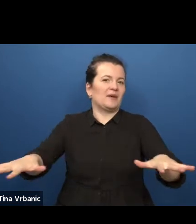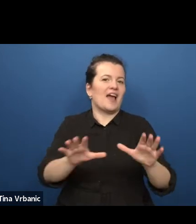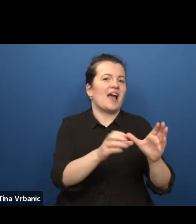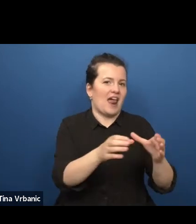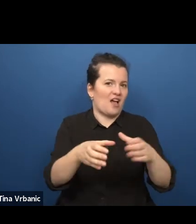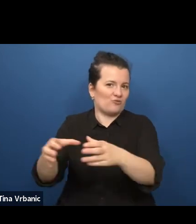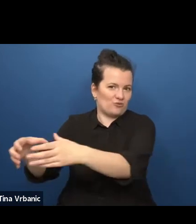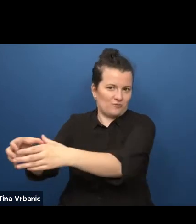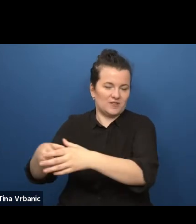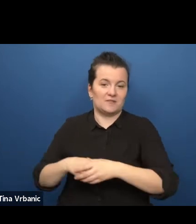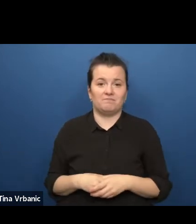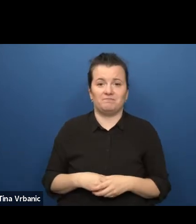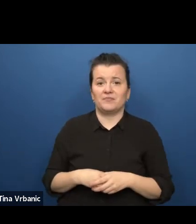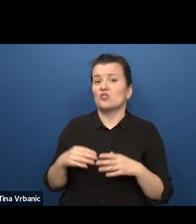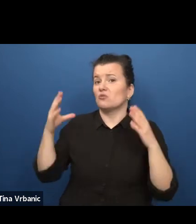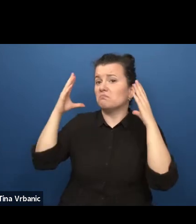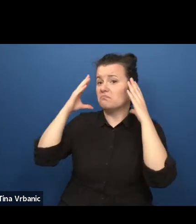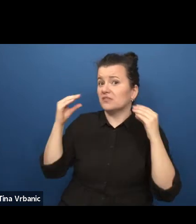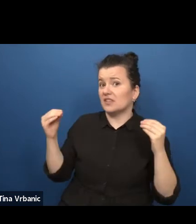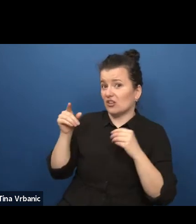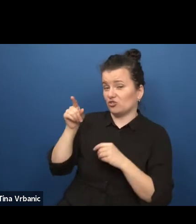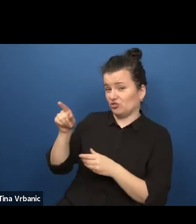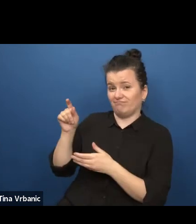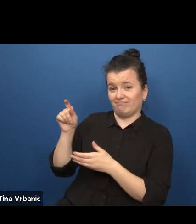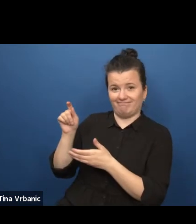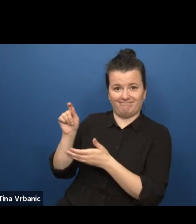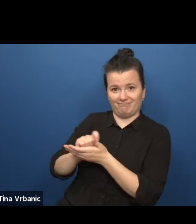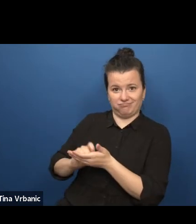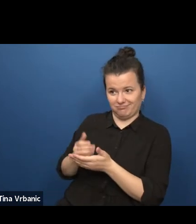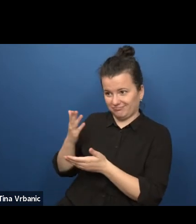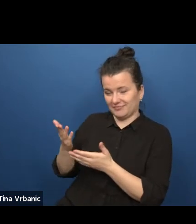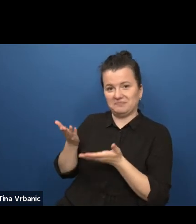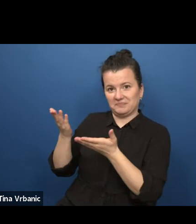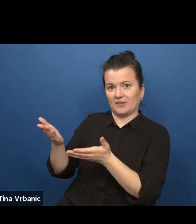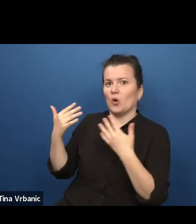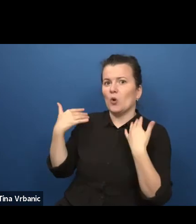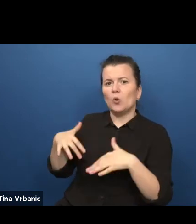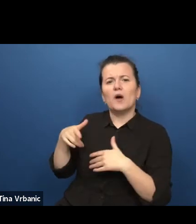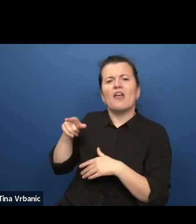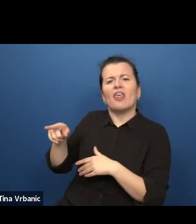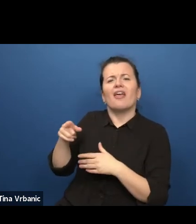I handed over to him were of good quality but kind of old fashioned as well.